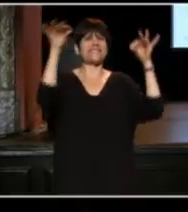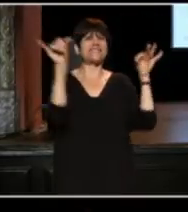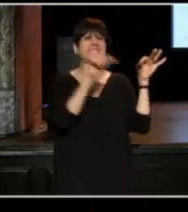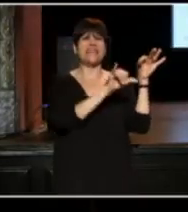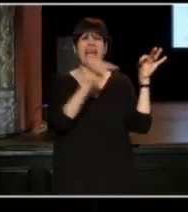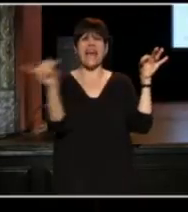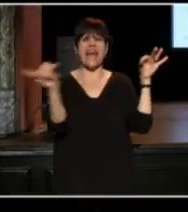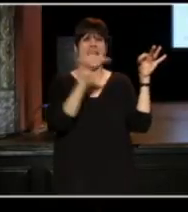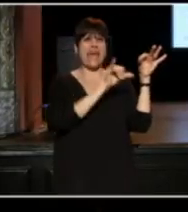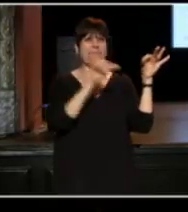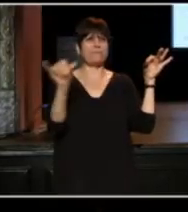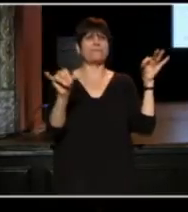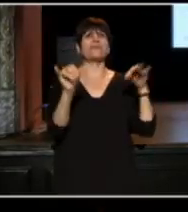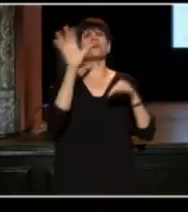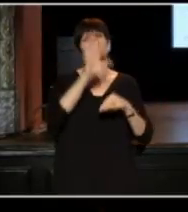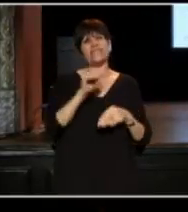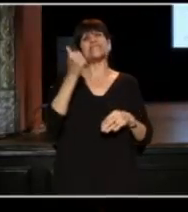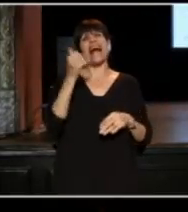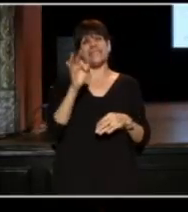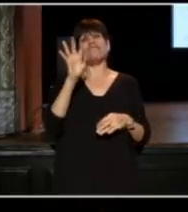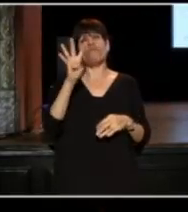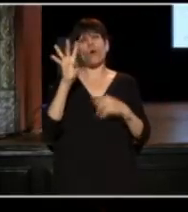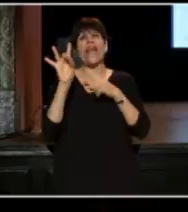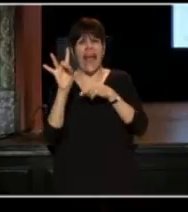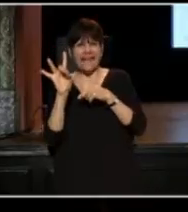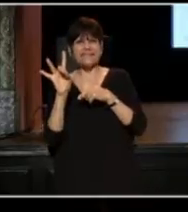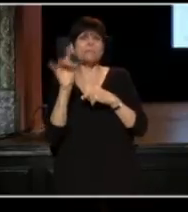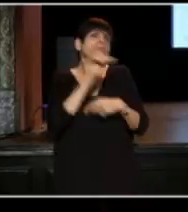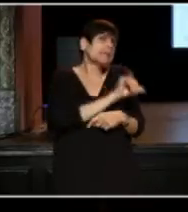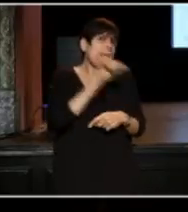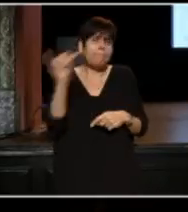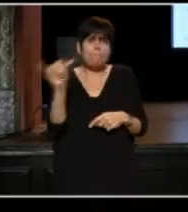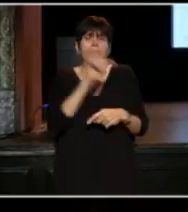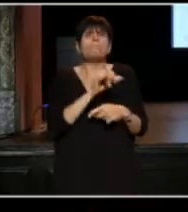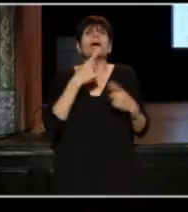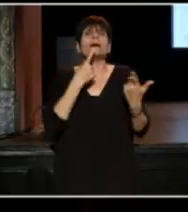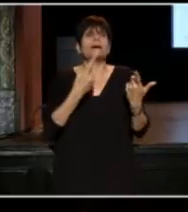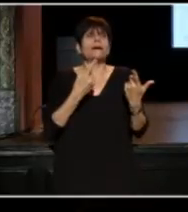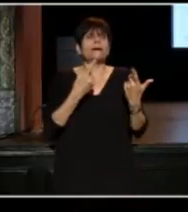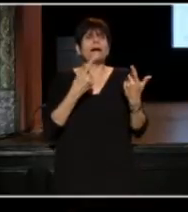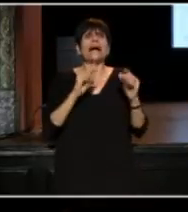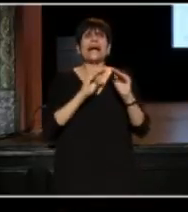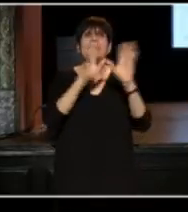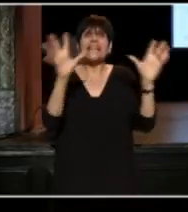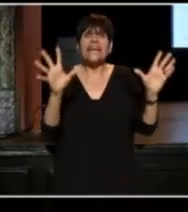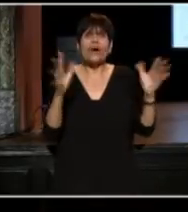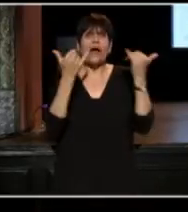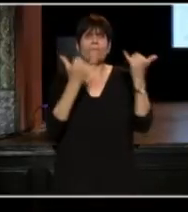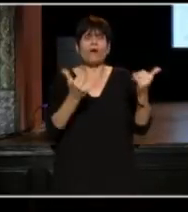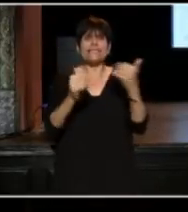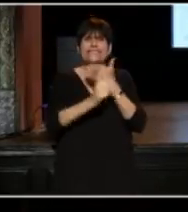Circa 1948. It turns out it's a clear and present danger to these United States